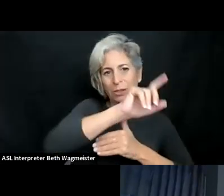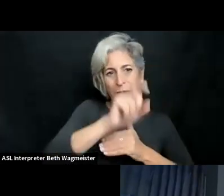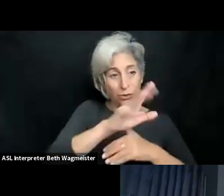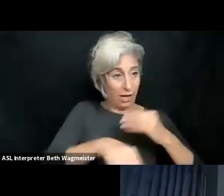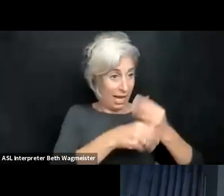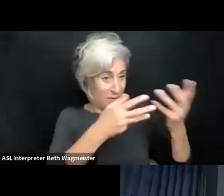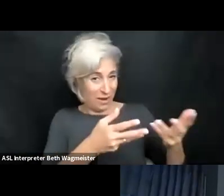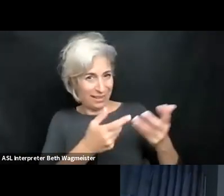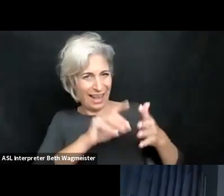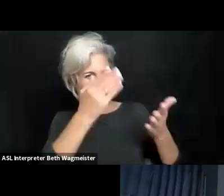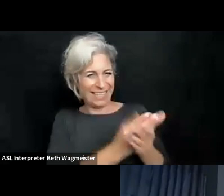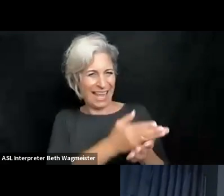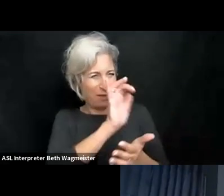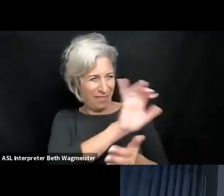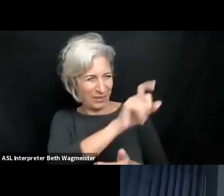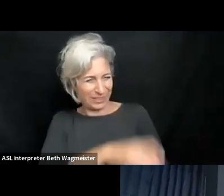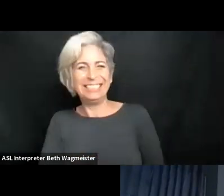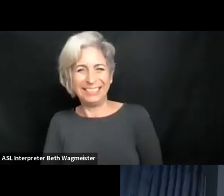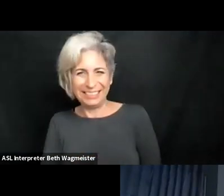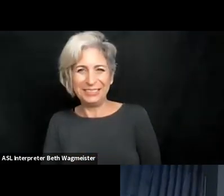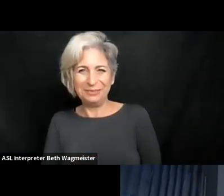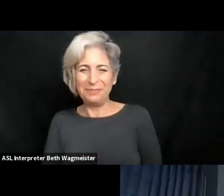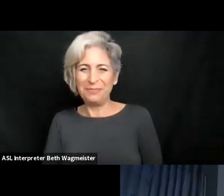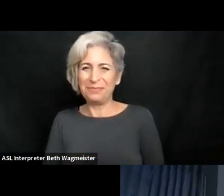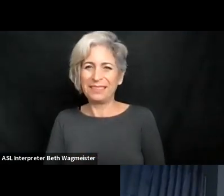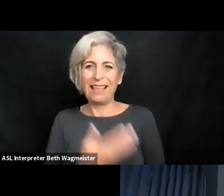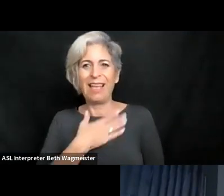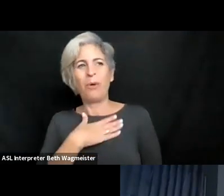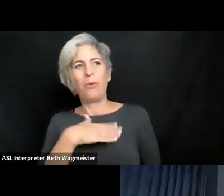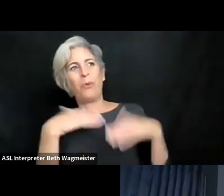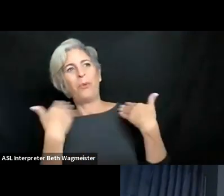digital accessibility, and we're still trying to add a lot more. I believe that's part of the next question, what we're adding. I'll stop there.